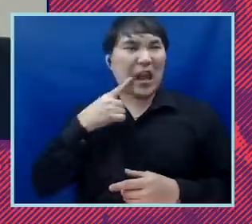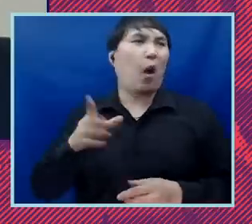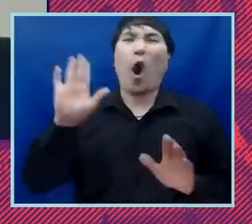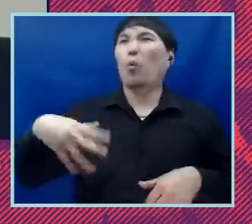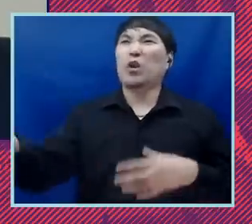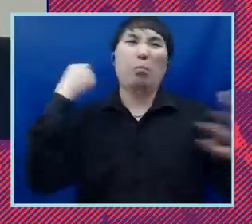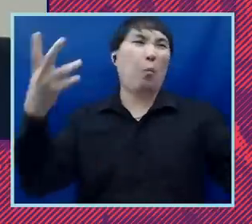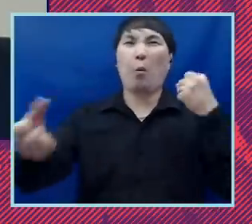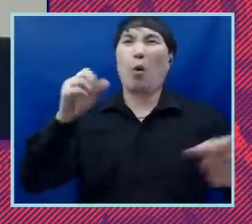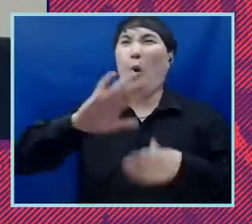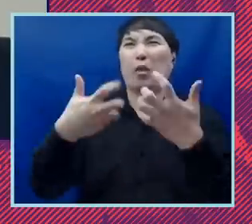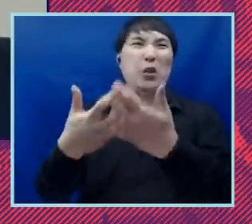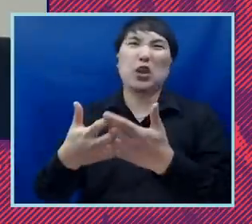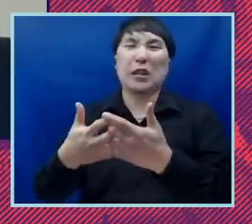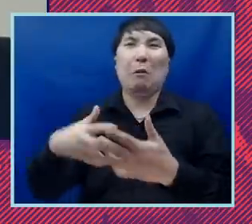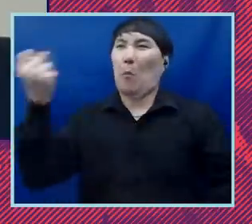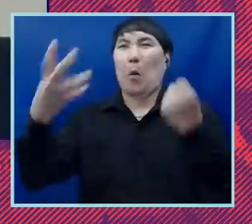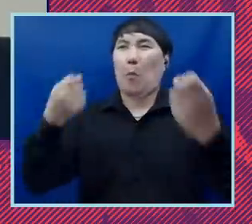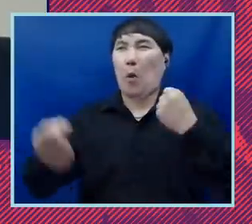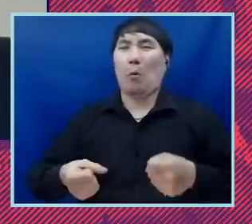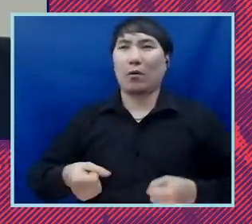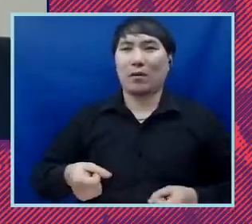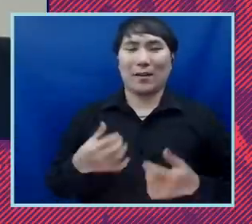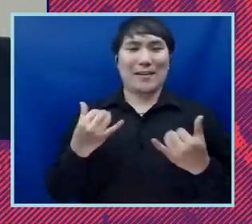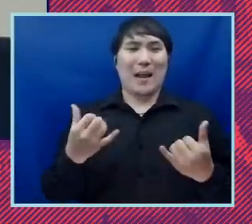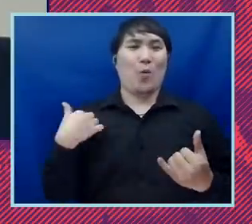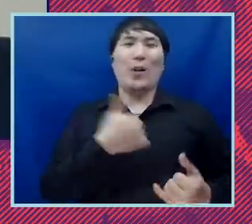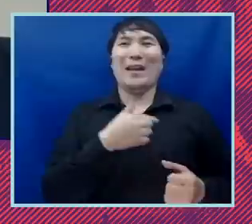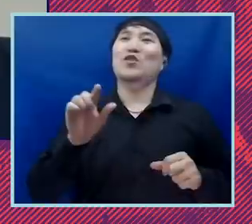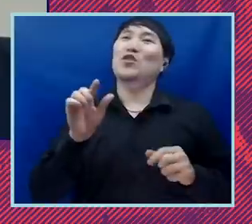and all in a tizzy over the post office well now we can really show our love for the post office